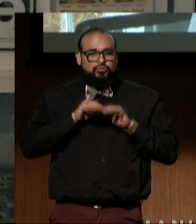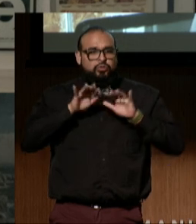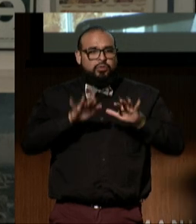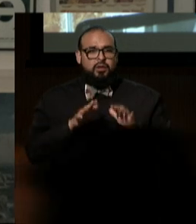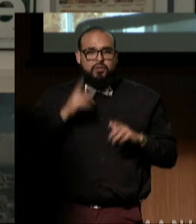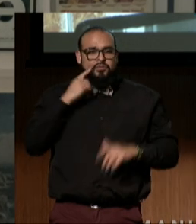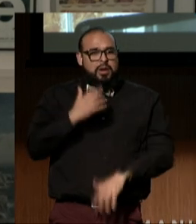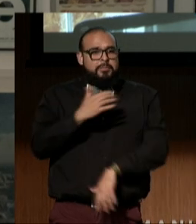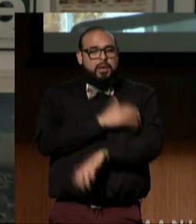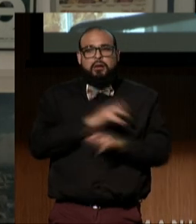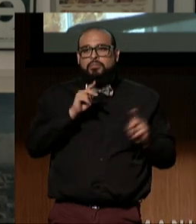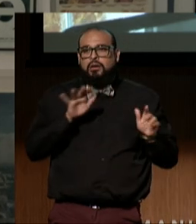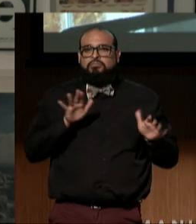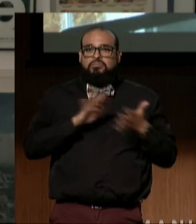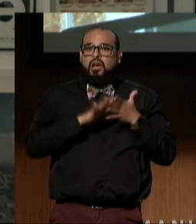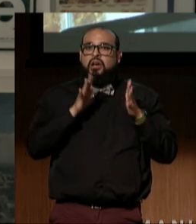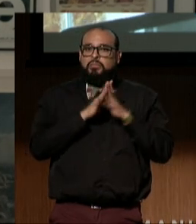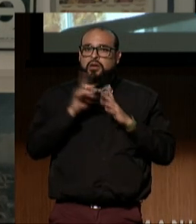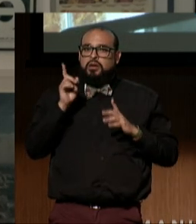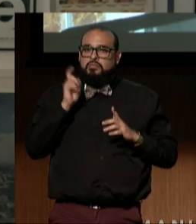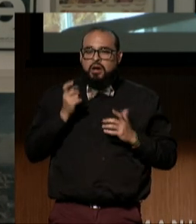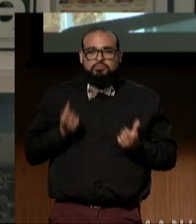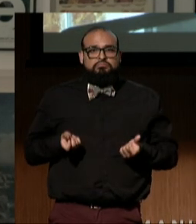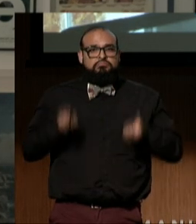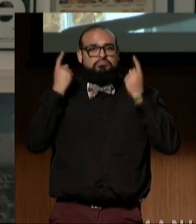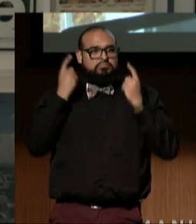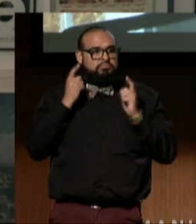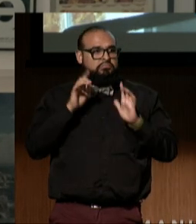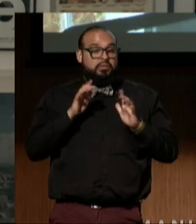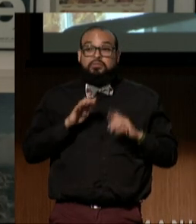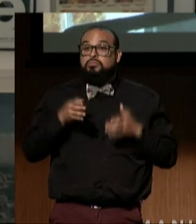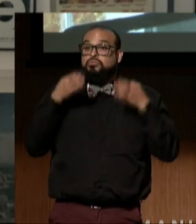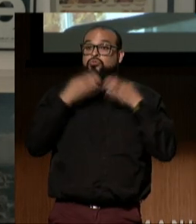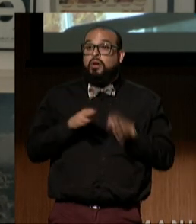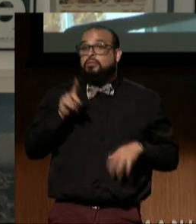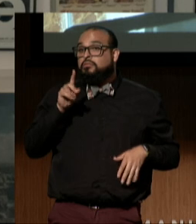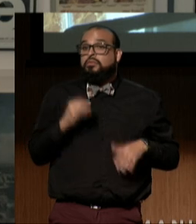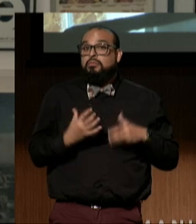are both perceived and understood. Our journey in disability inclusion has been deeply enriched